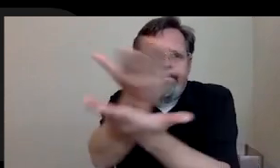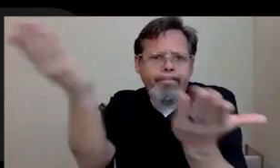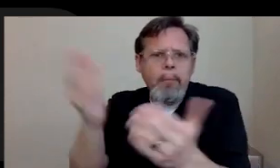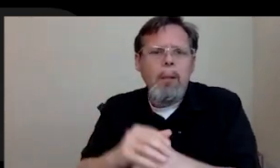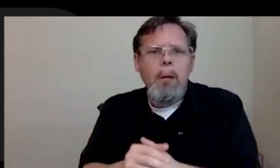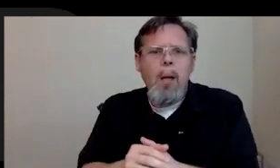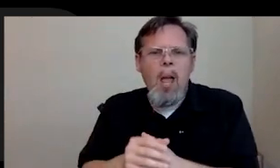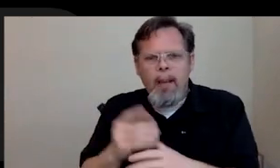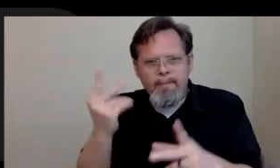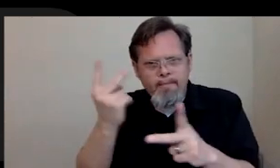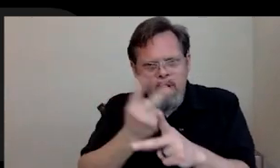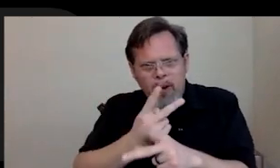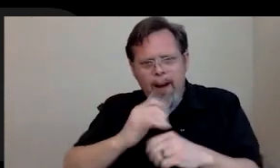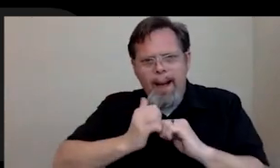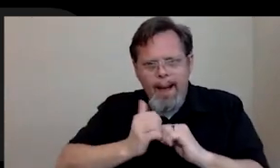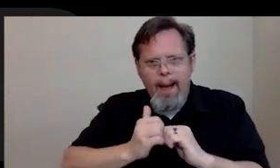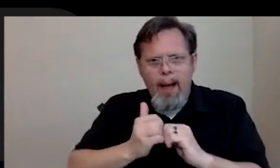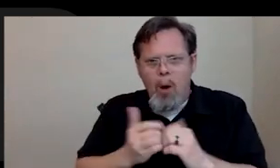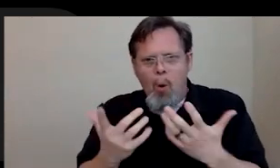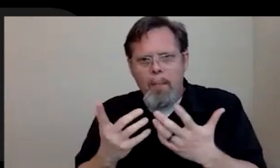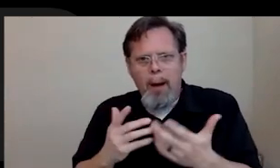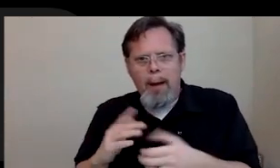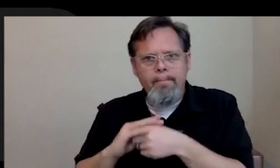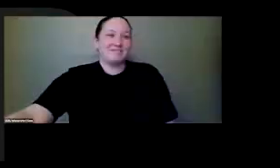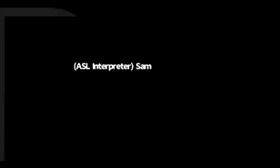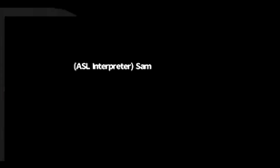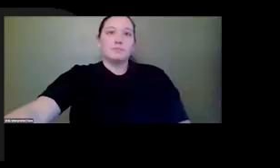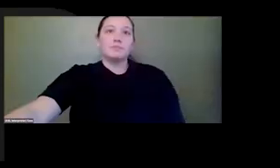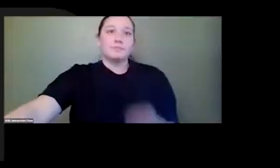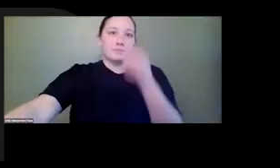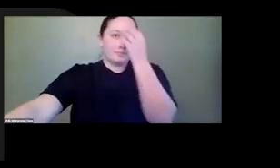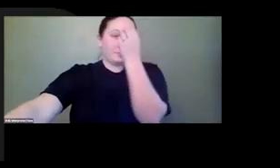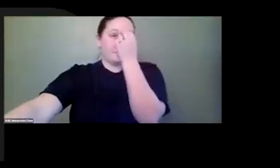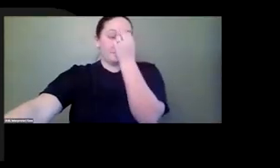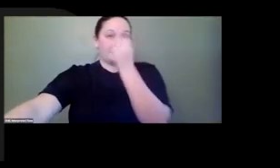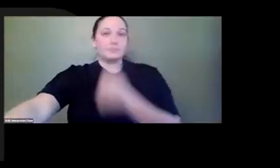against what you feel like is holding you back. Have an answer, have a response, have a plan. You